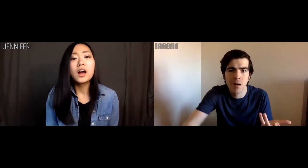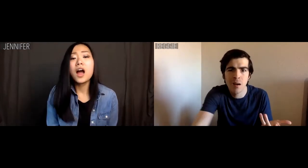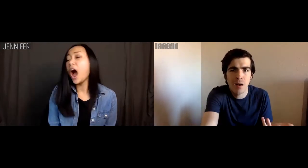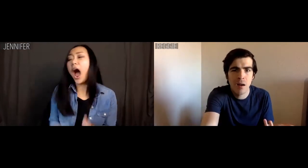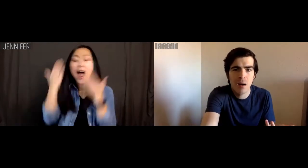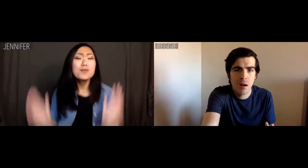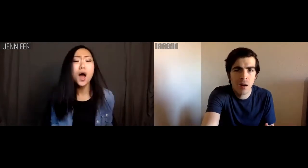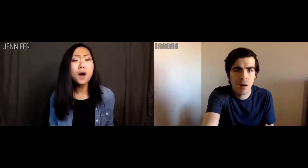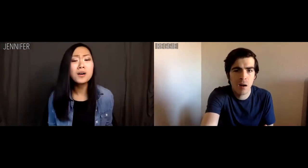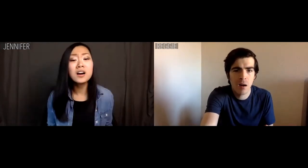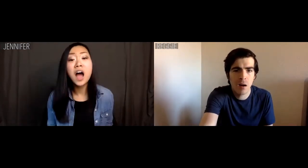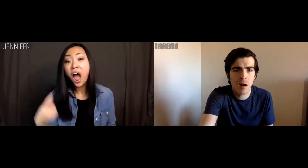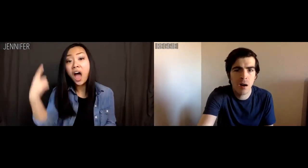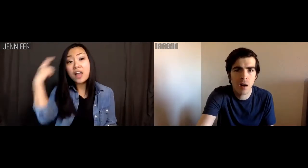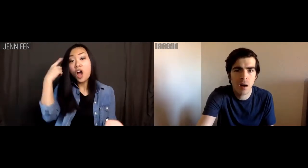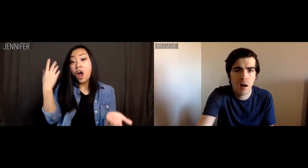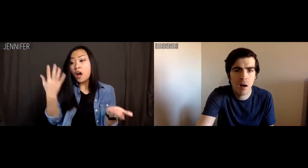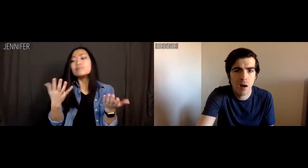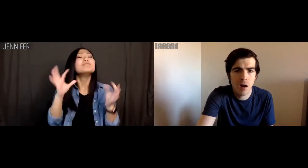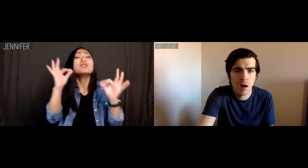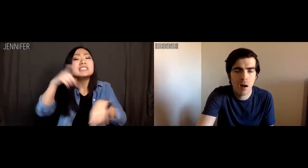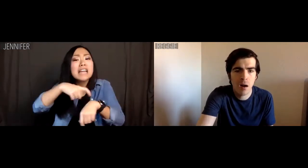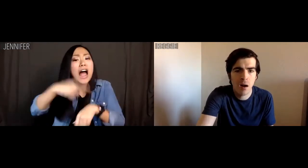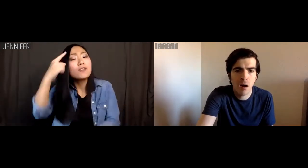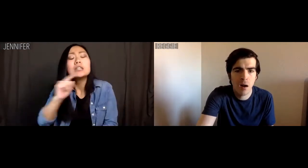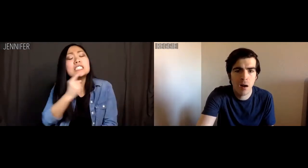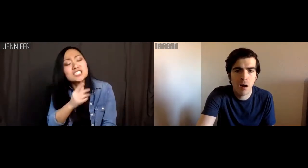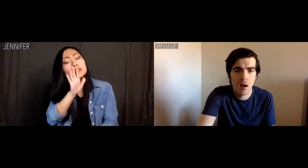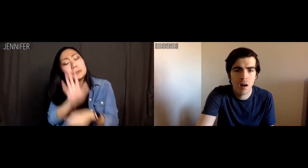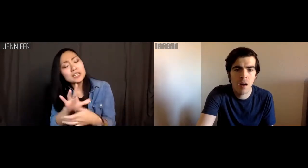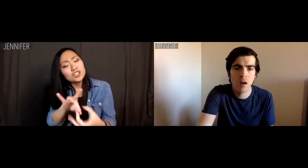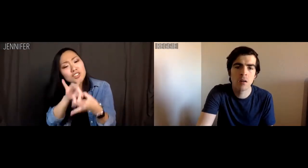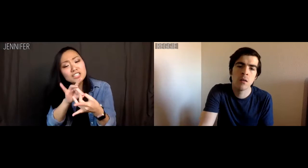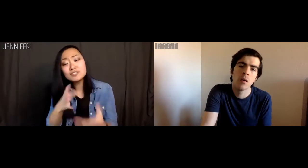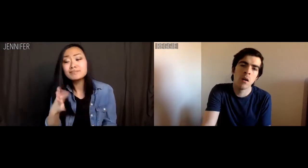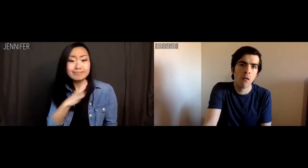Jennifer: I thought it was time for a serious, committed relationship,